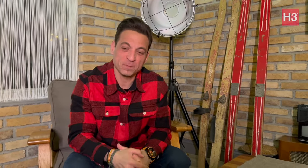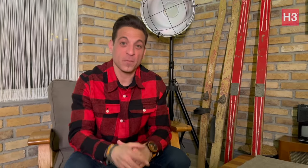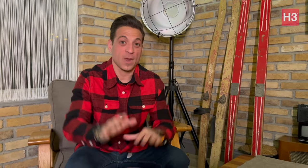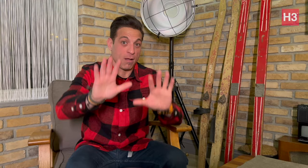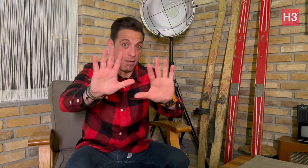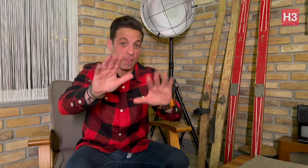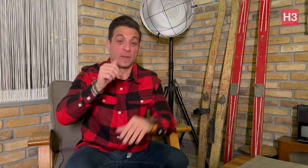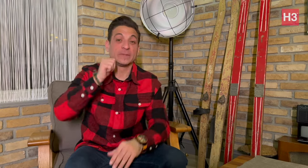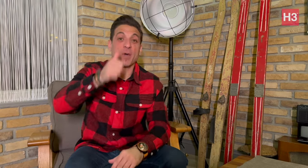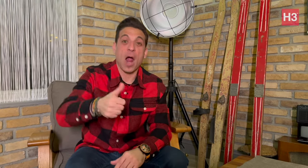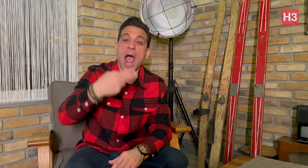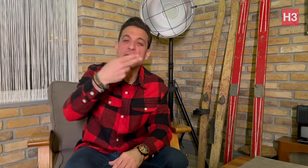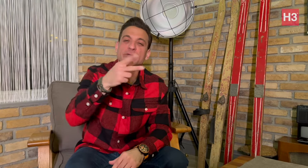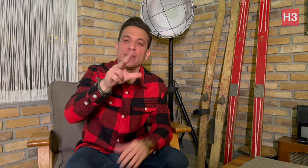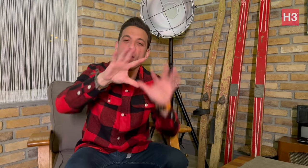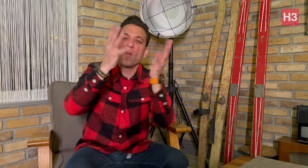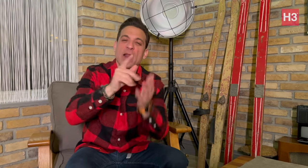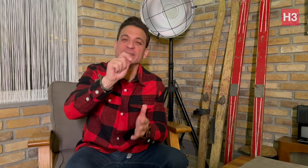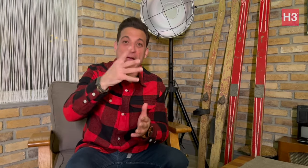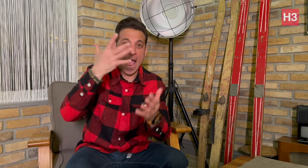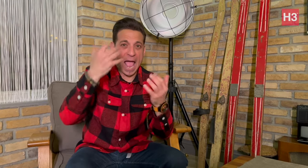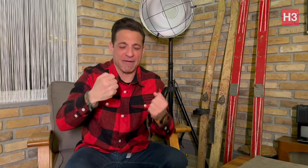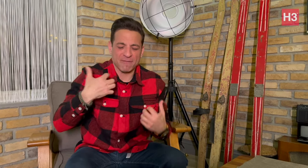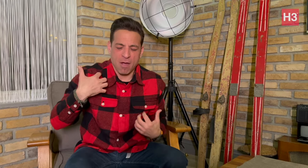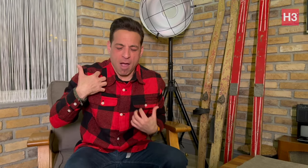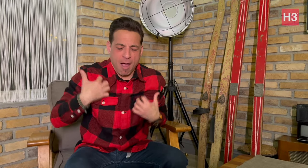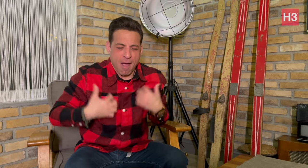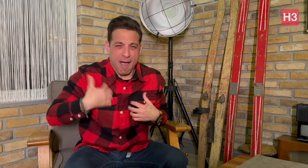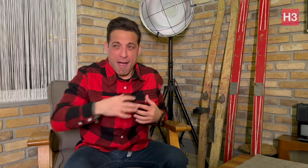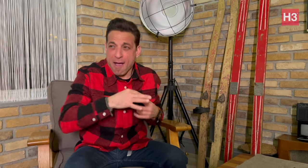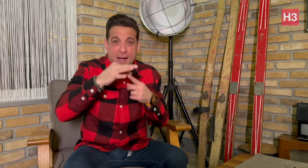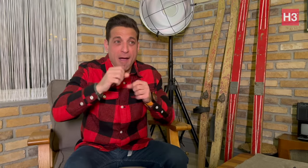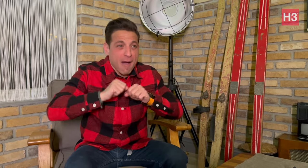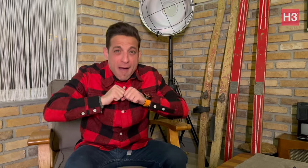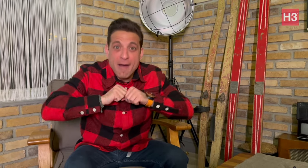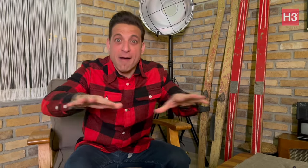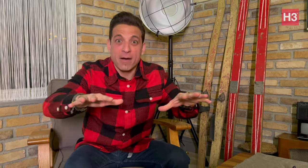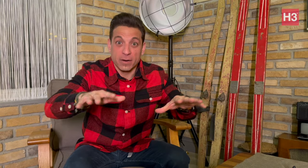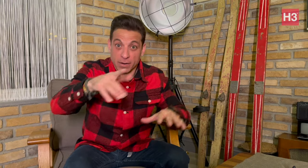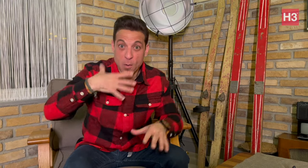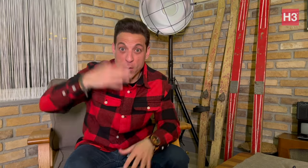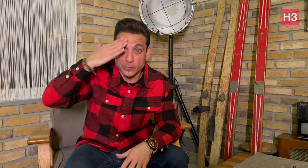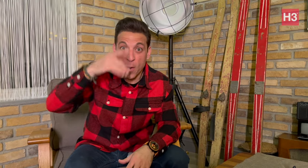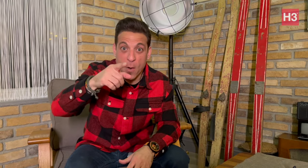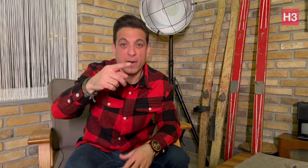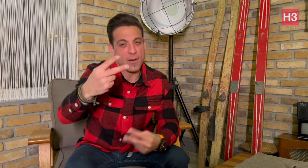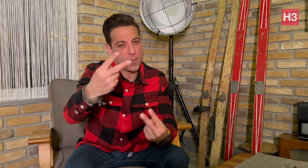Tomorrow, H3 World TV has something special and exciting to share with you! Would you like to know what it is?